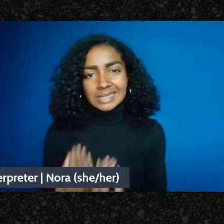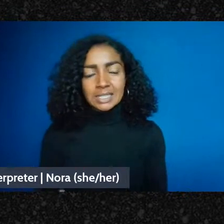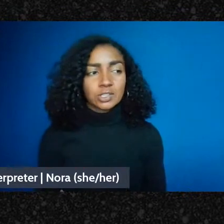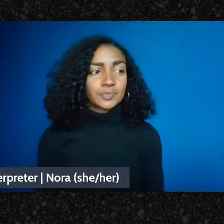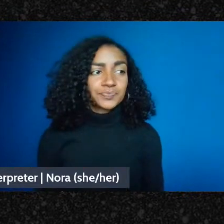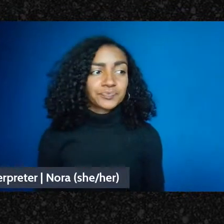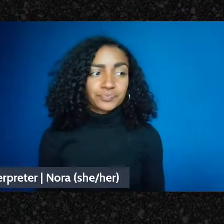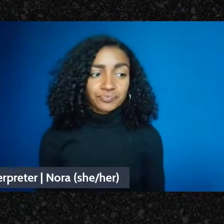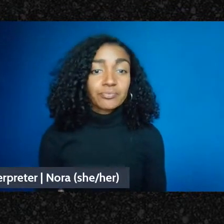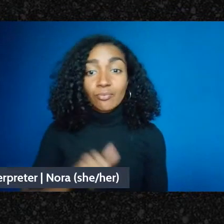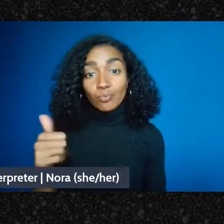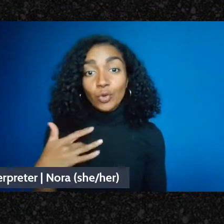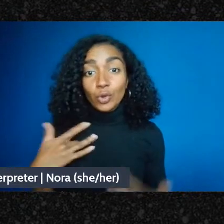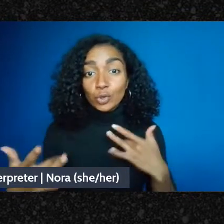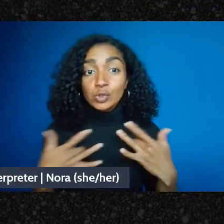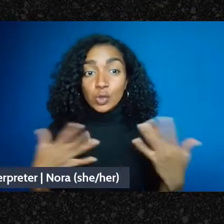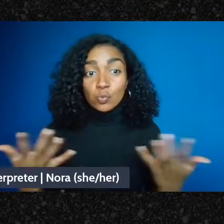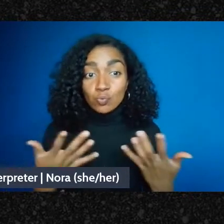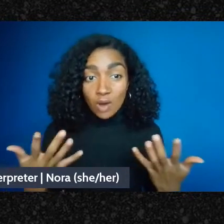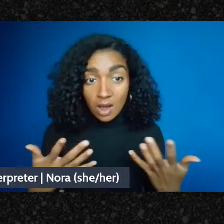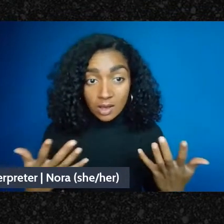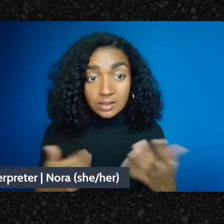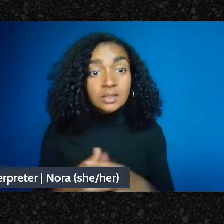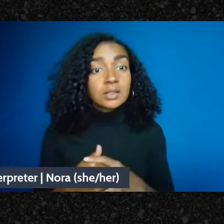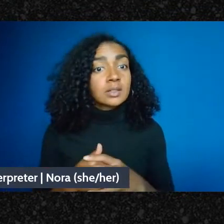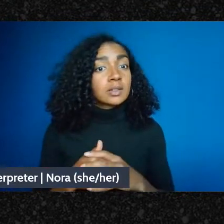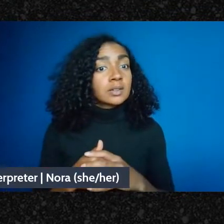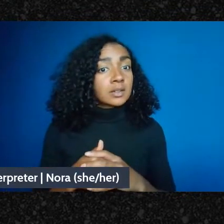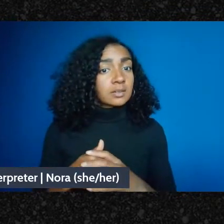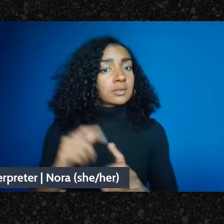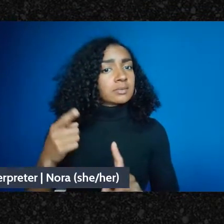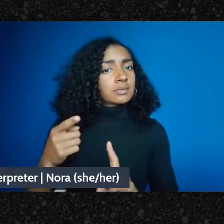you might still tax just because you form an entity there's you know there's now corporate tax.